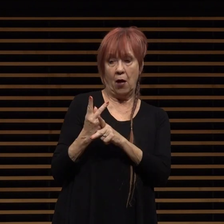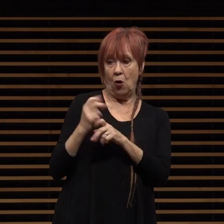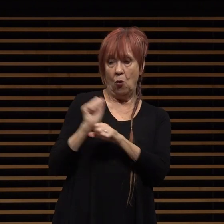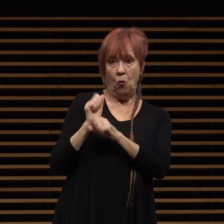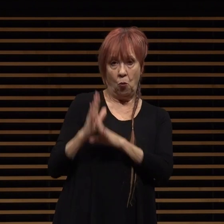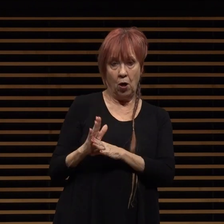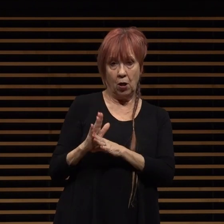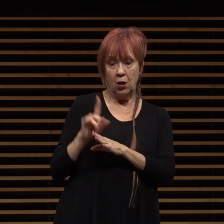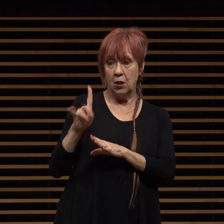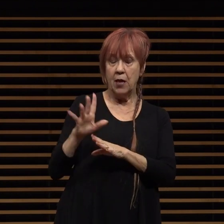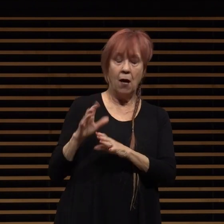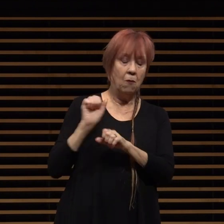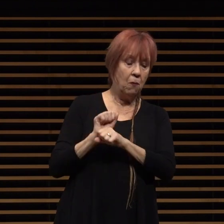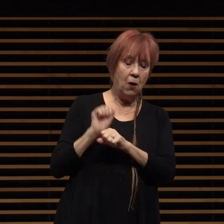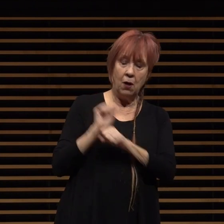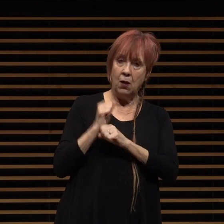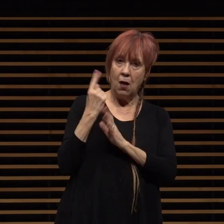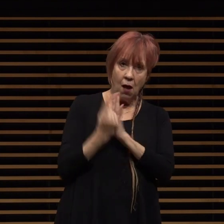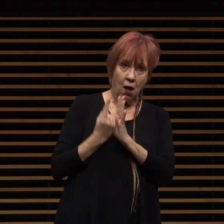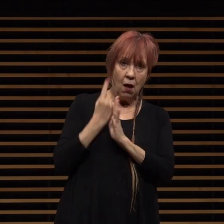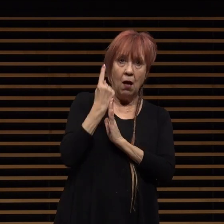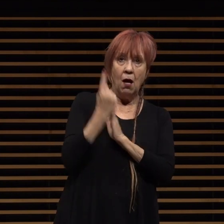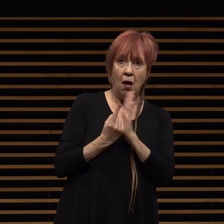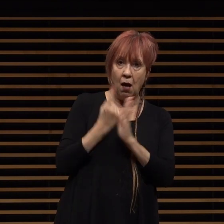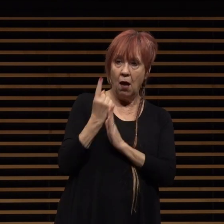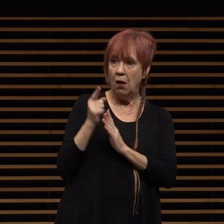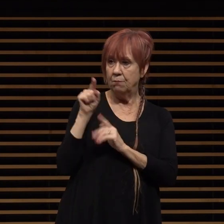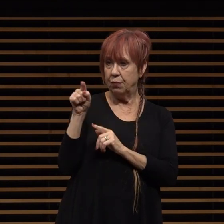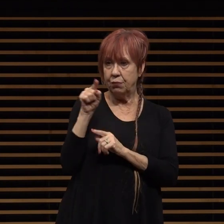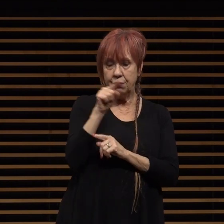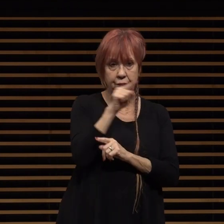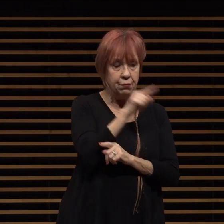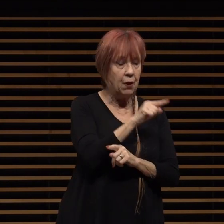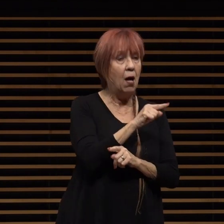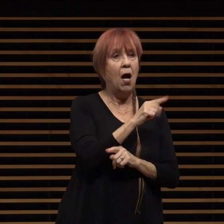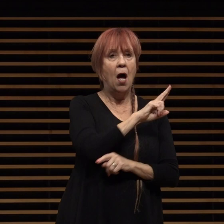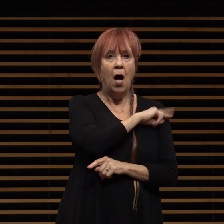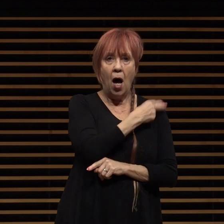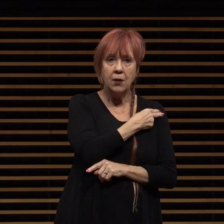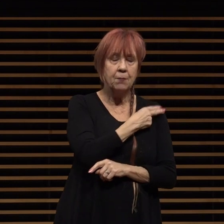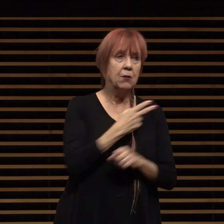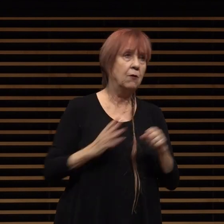in lengthy shifts